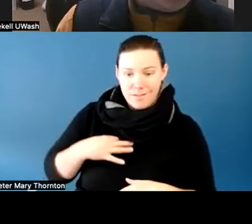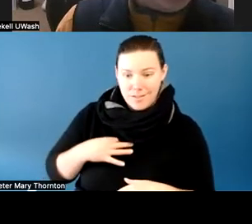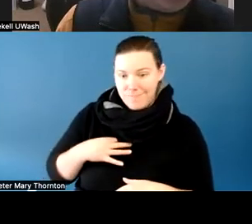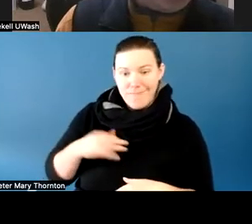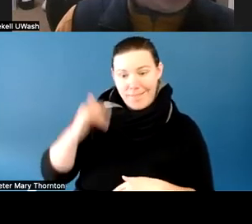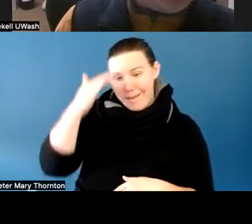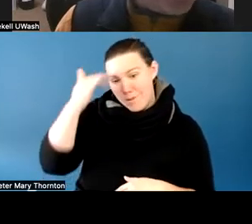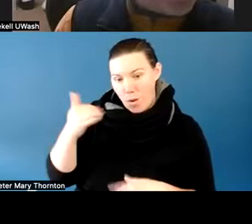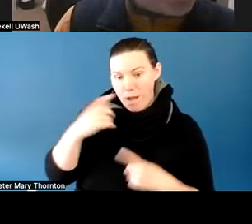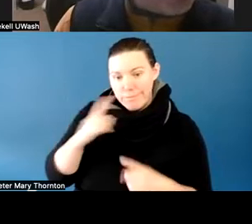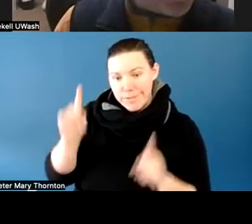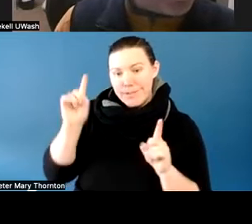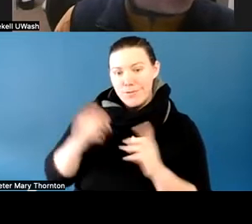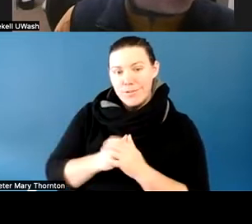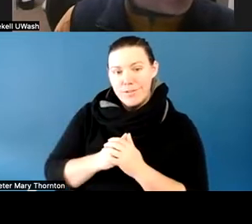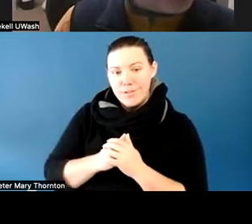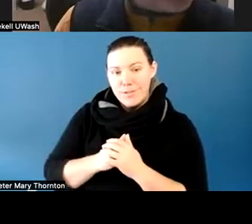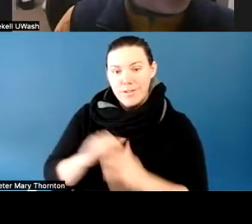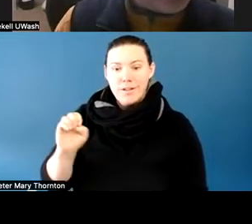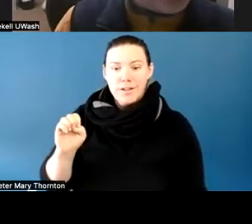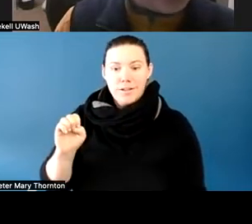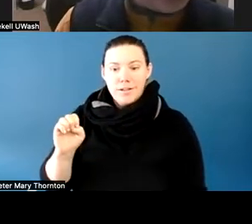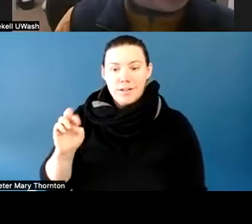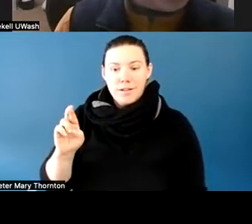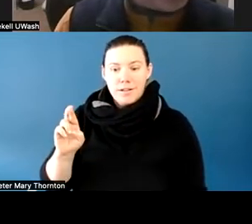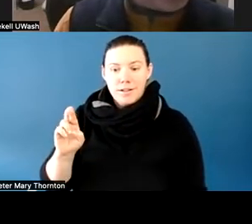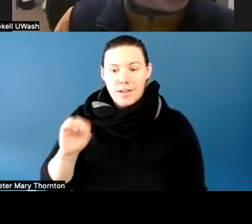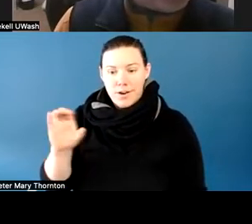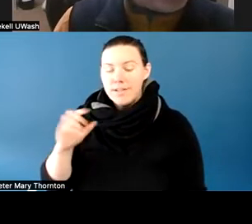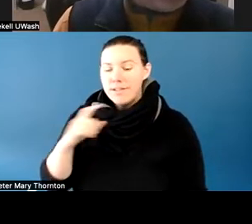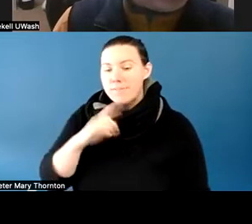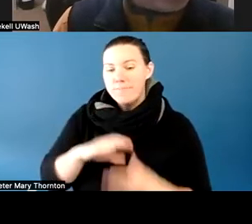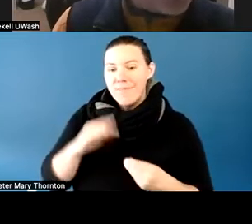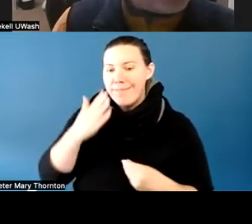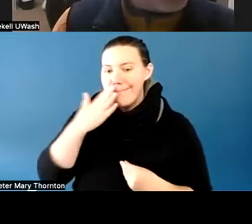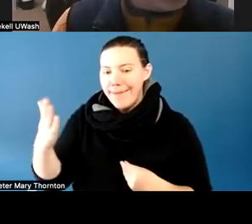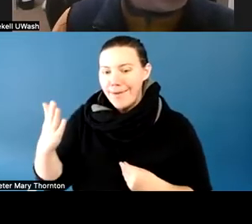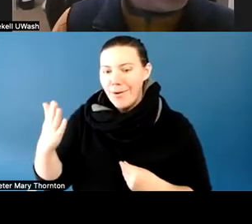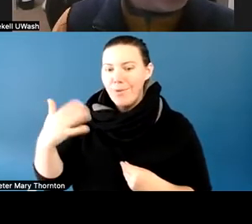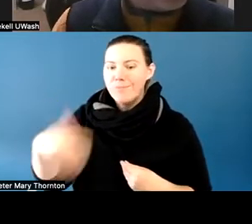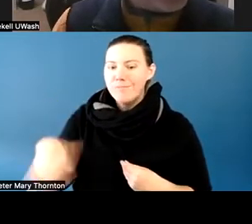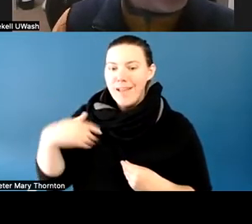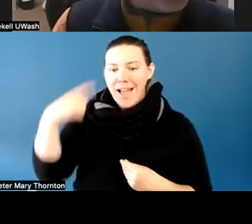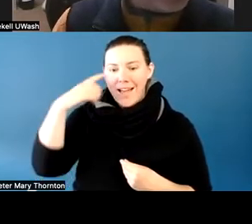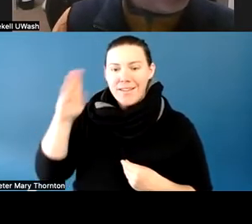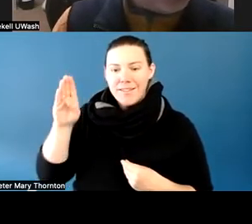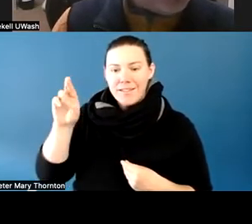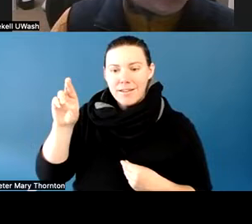Thank you. I think Bryan's story really illustrates the fact that neurodiverse students in particular--